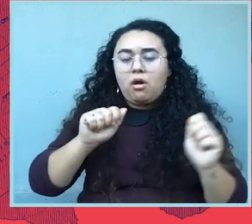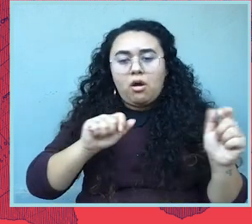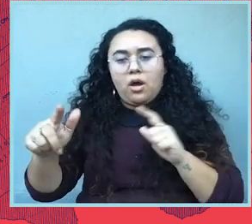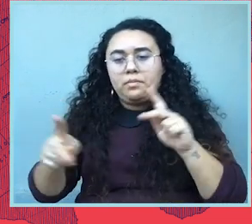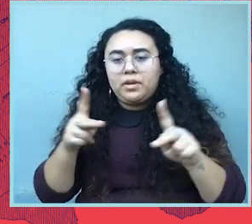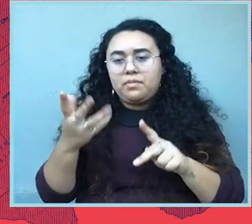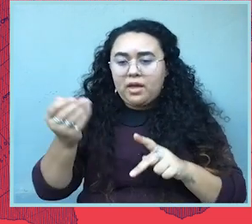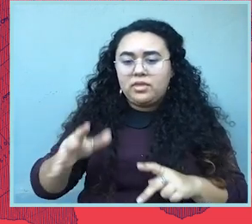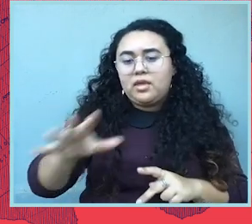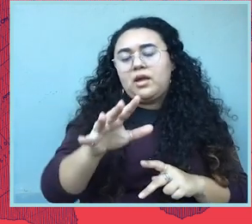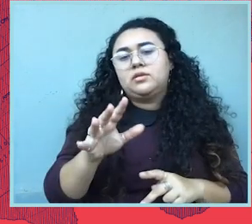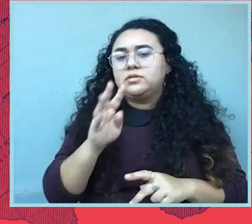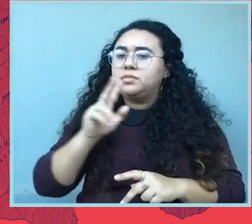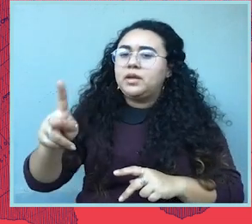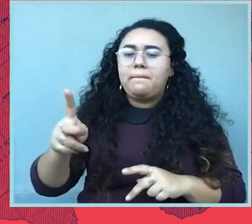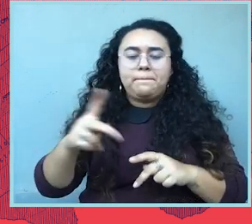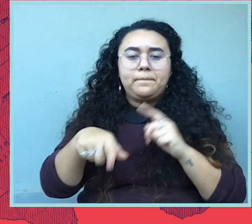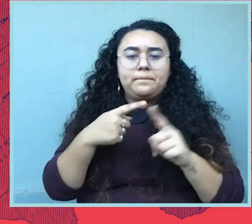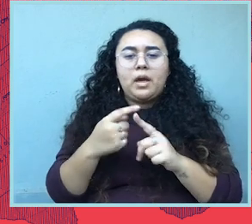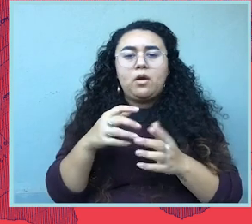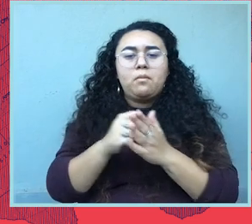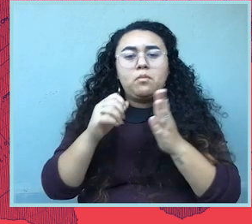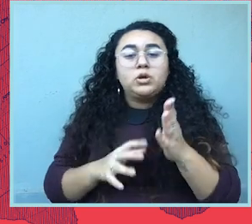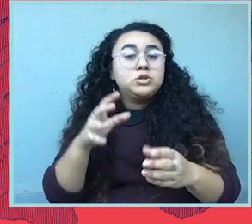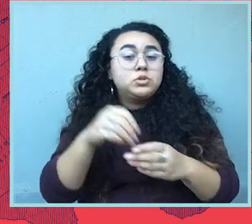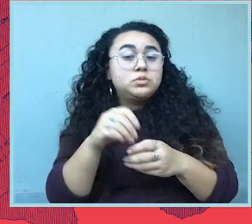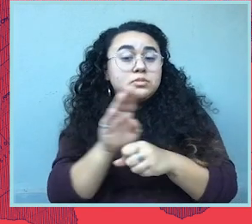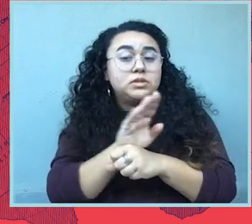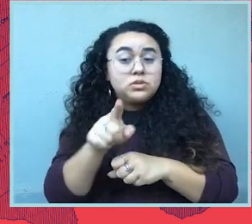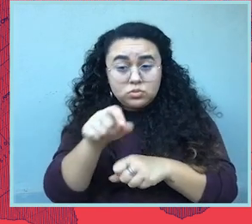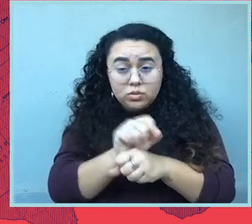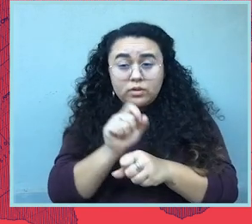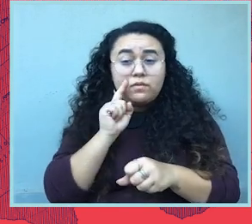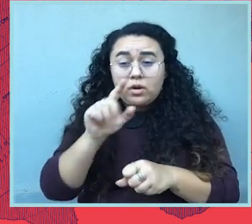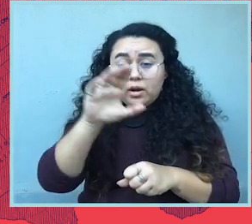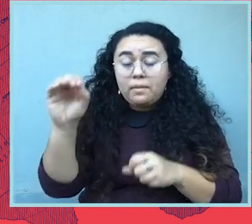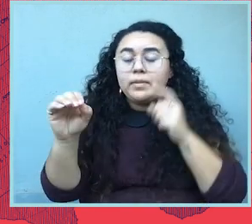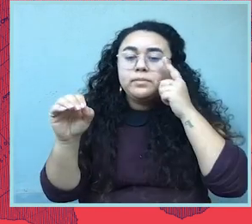It's a moment when we need all of the people out there speaking out about abortion, including businesses.